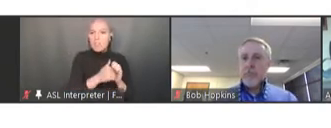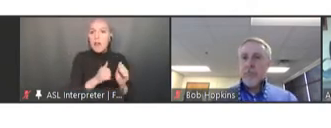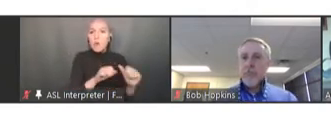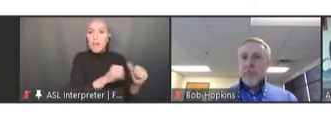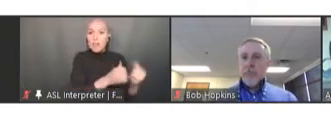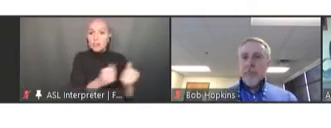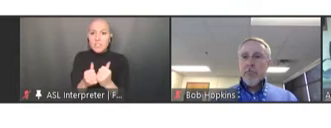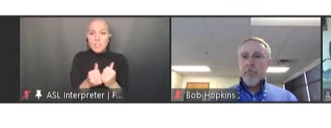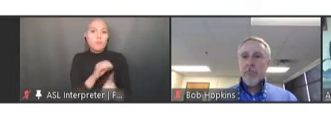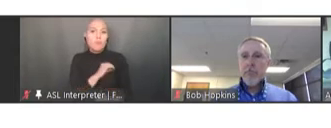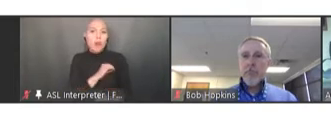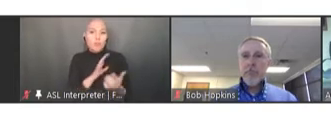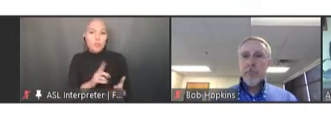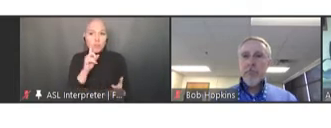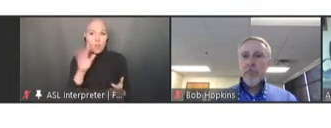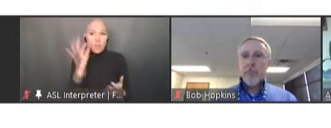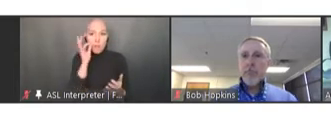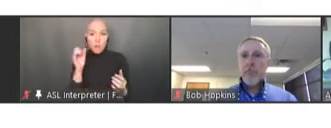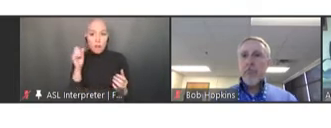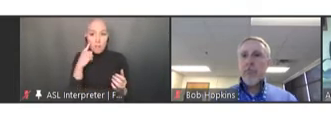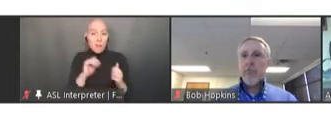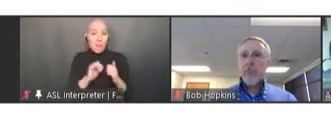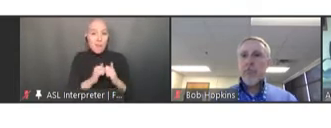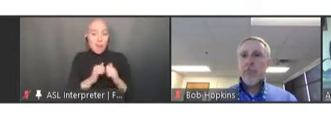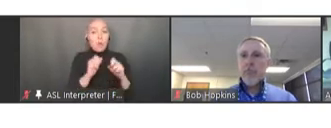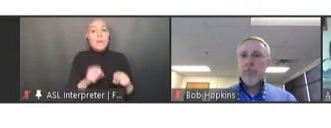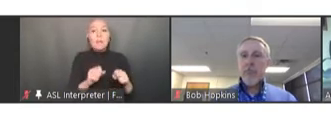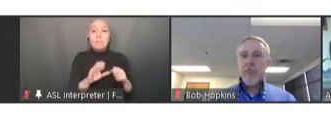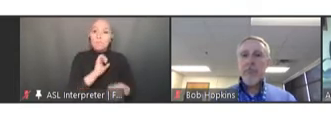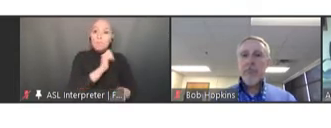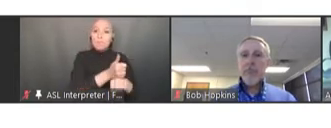of the federal government can establish or control committees and groups like this one